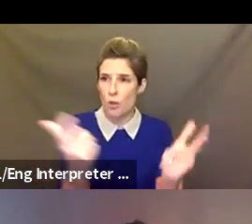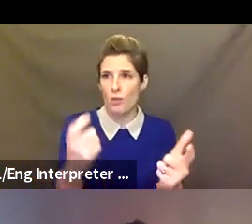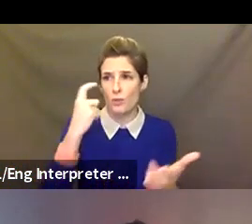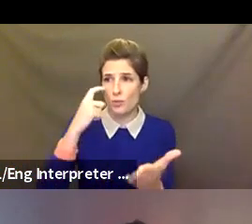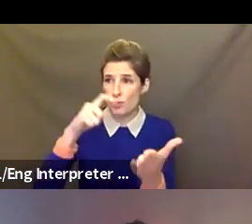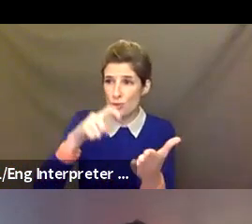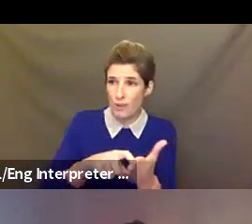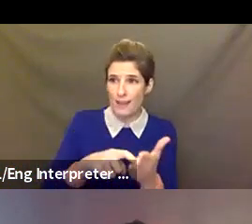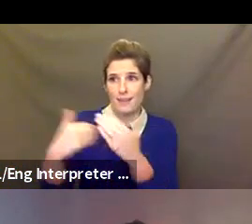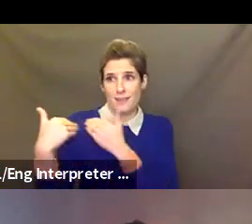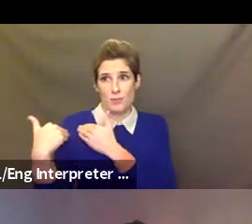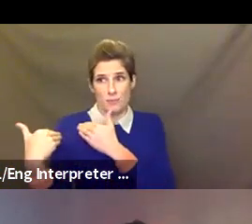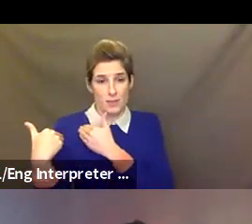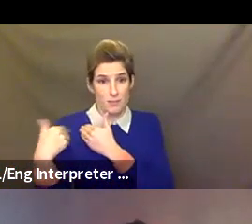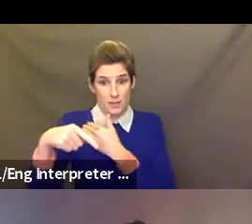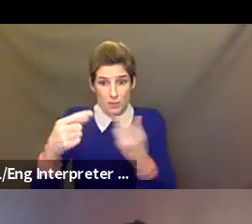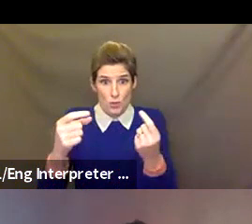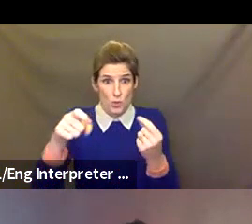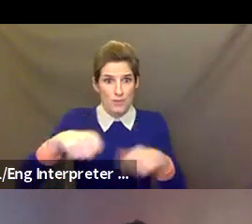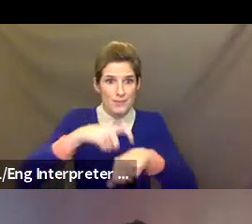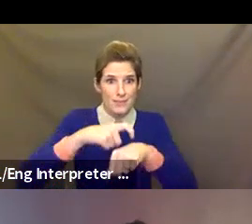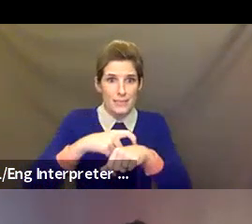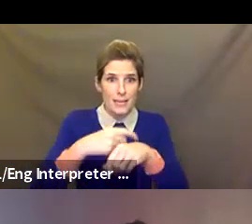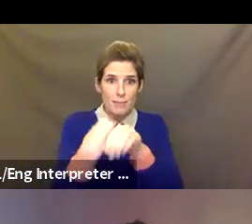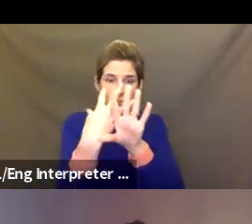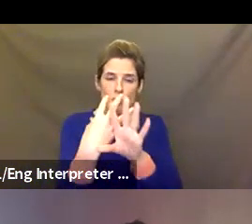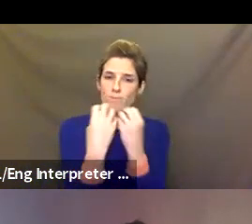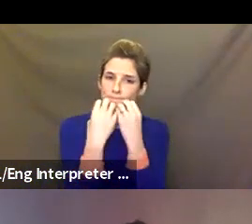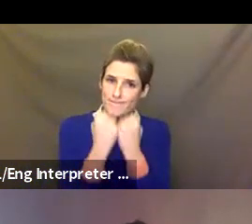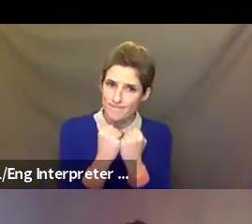antiracism, and allyship. So thank you for taking that moment